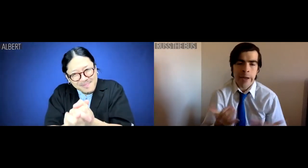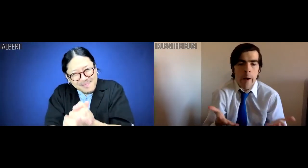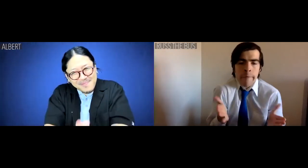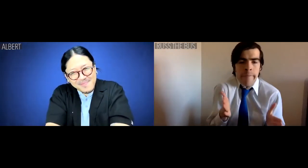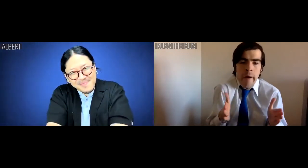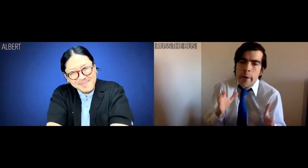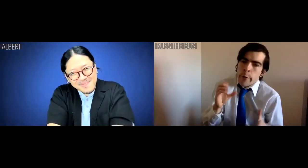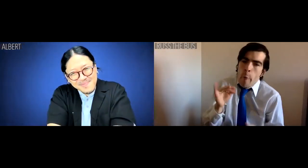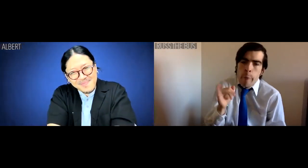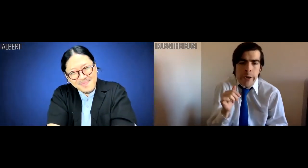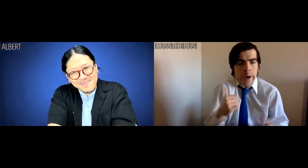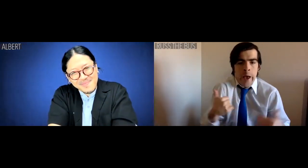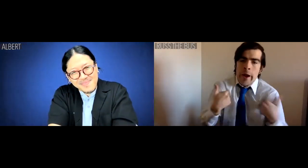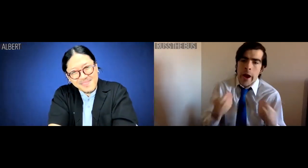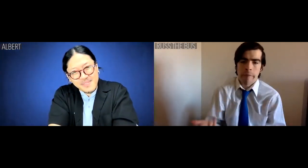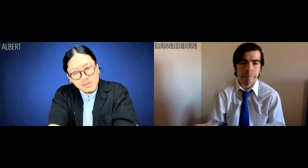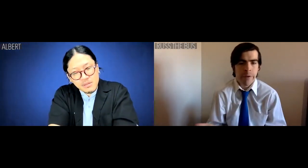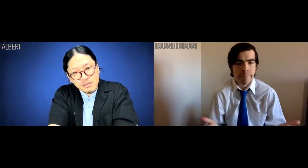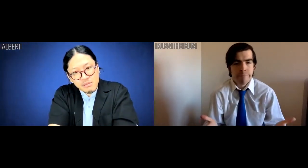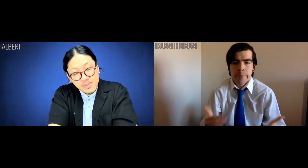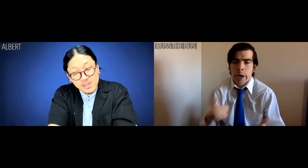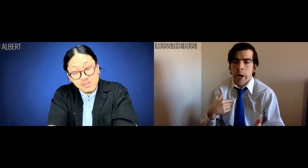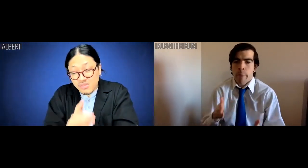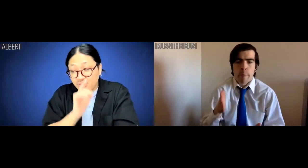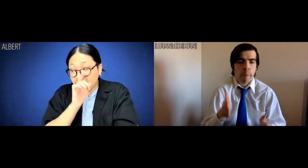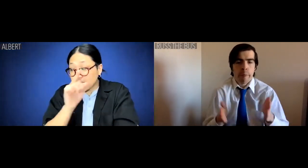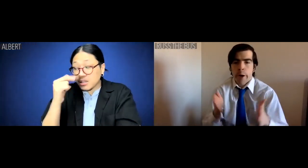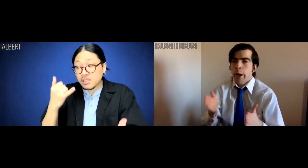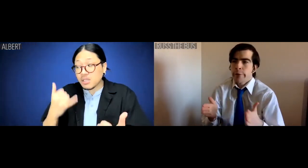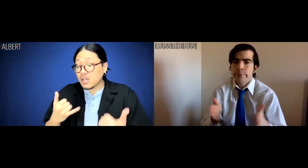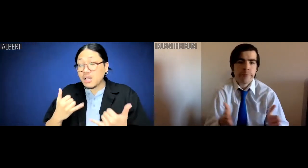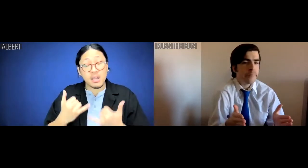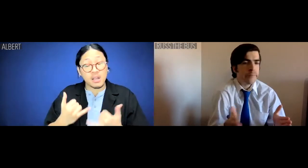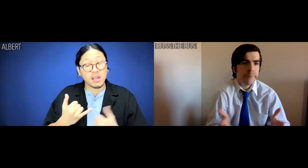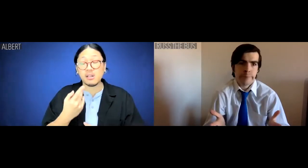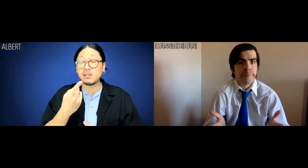Russ the Bus: "Coding as I have. I am a robot."